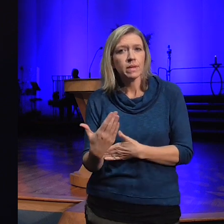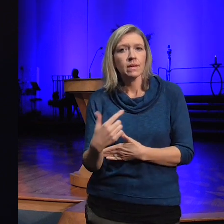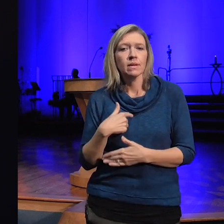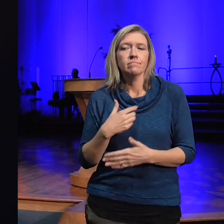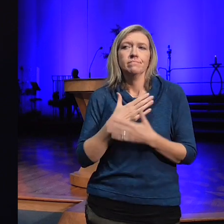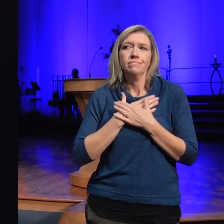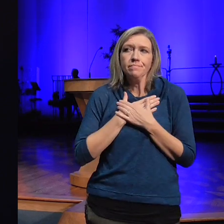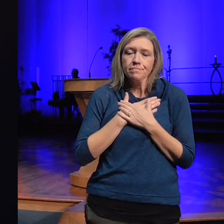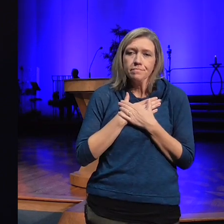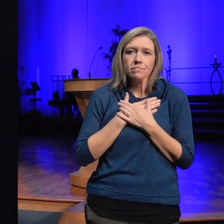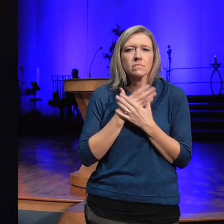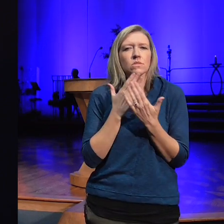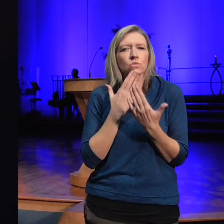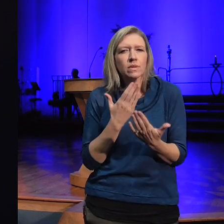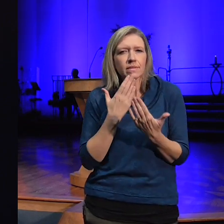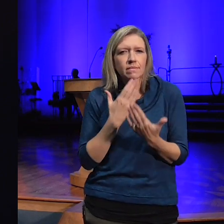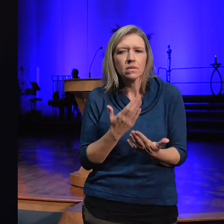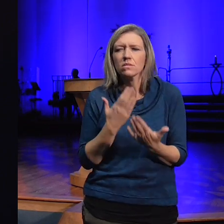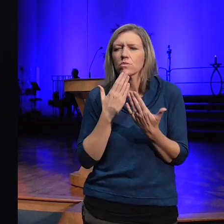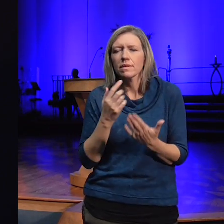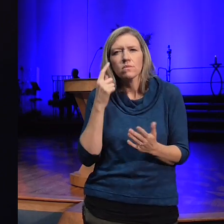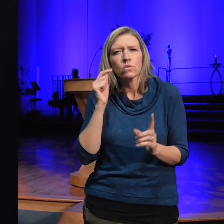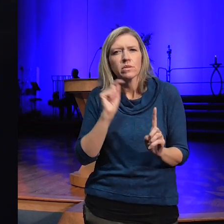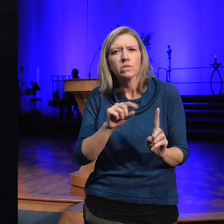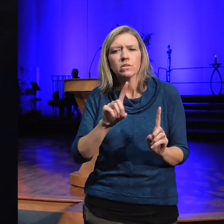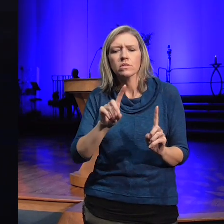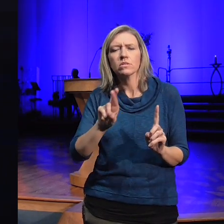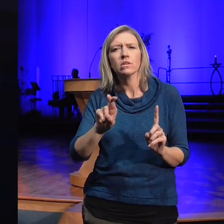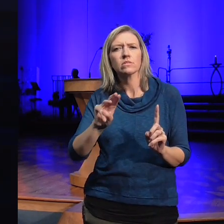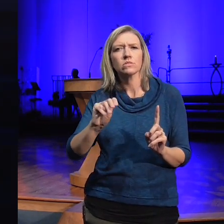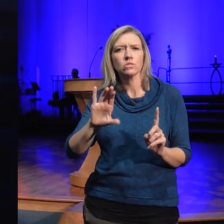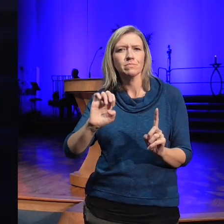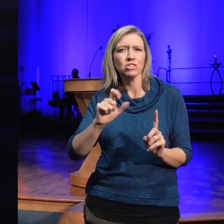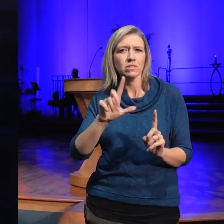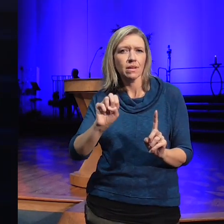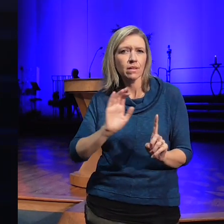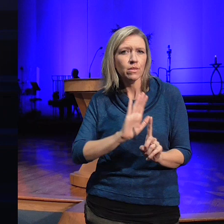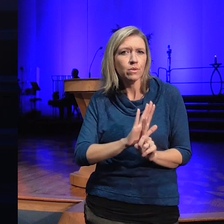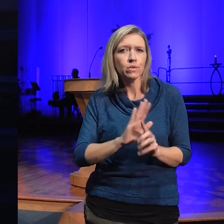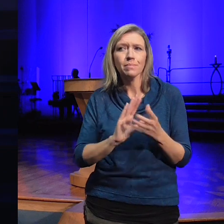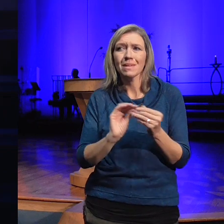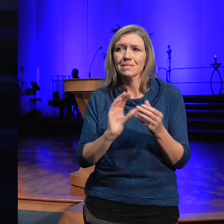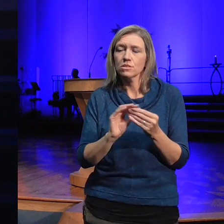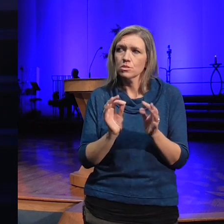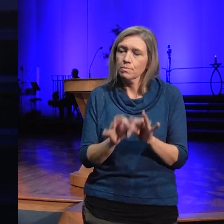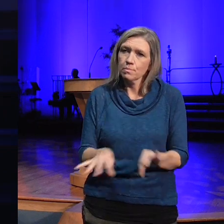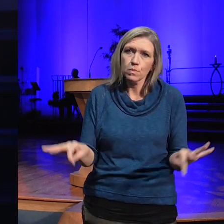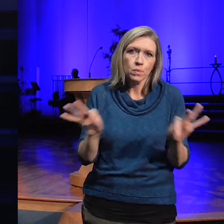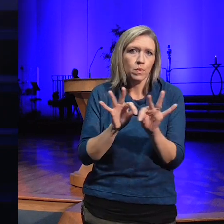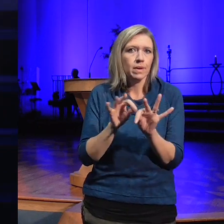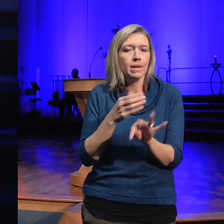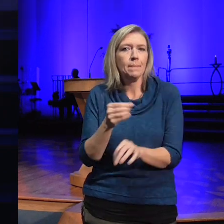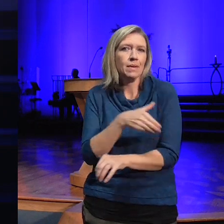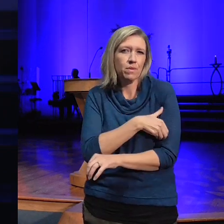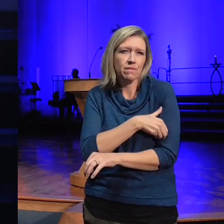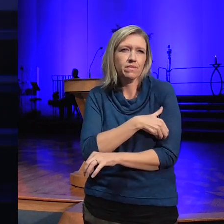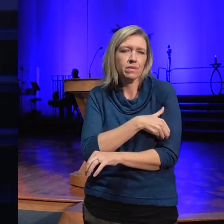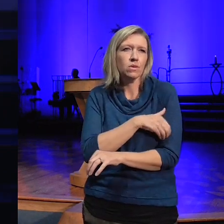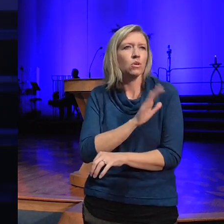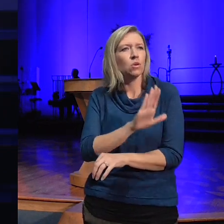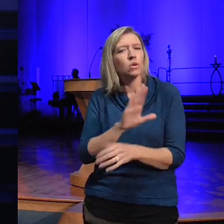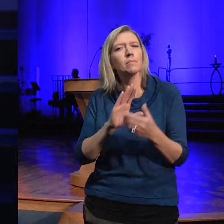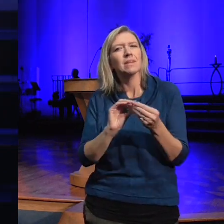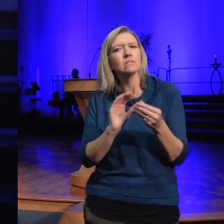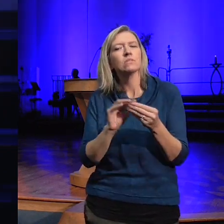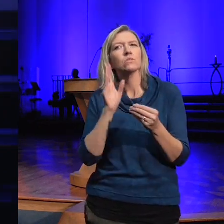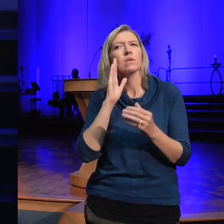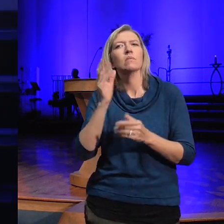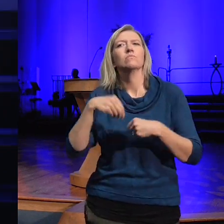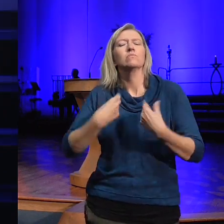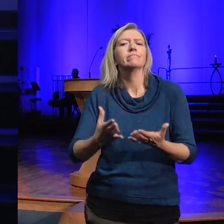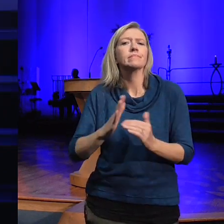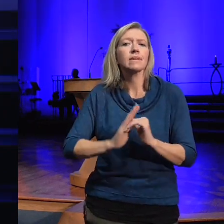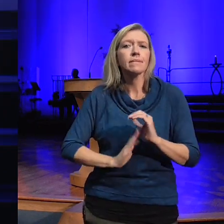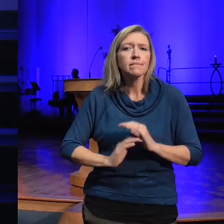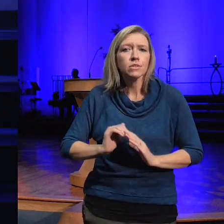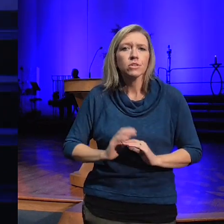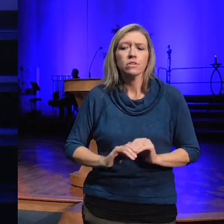amazing powerful message knowing that it Comforts us it uplifts us and it reminds us